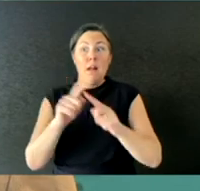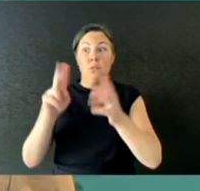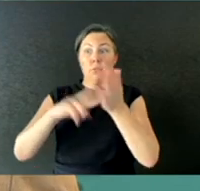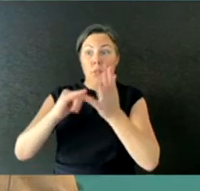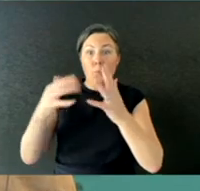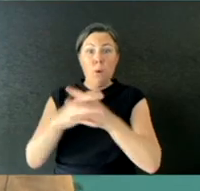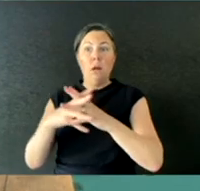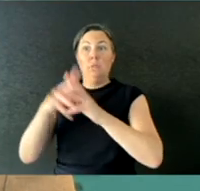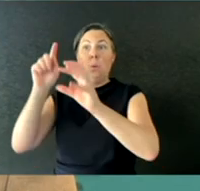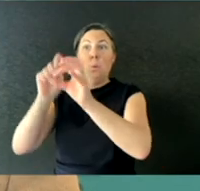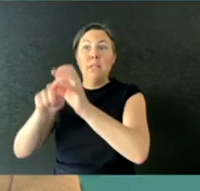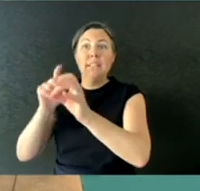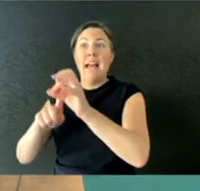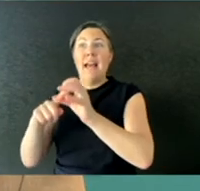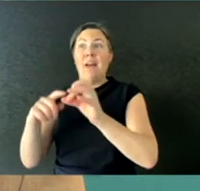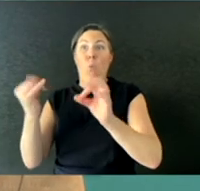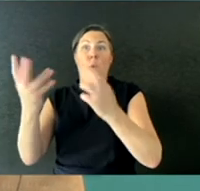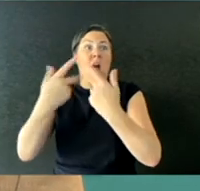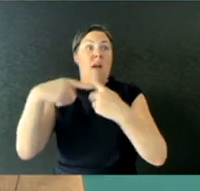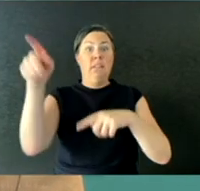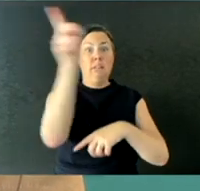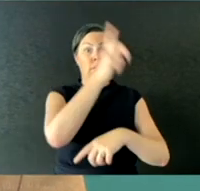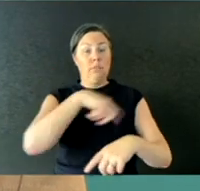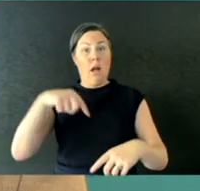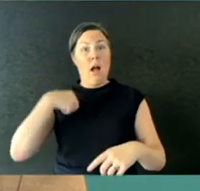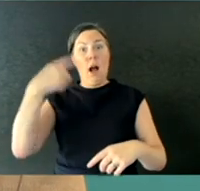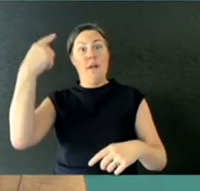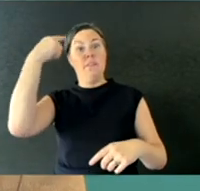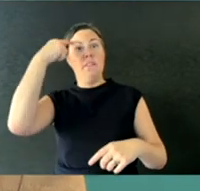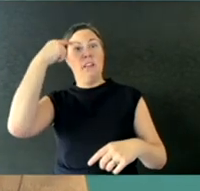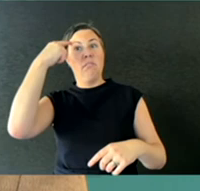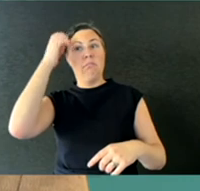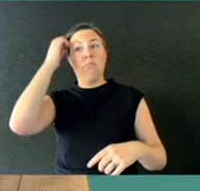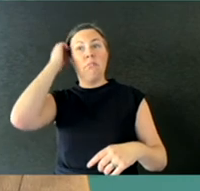or anywhere around Australia, I think the threshold for implementing mandatory community